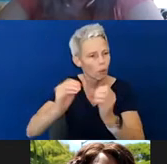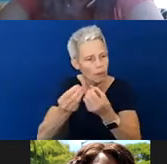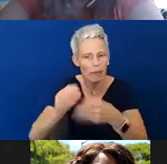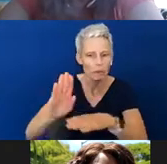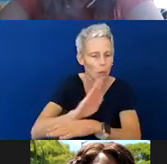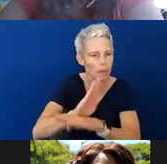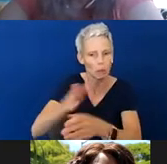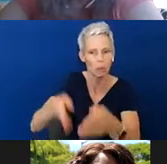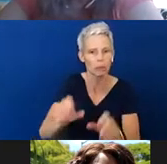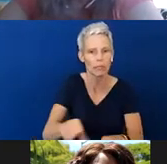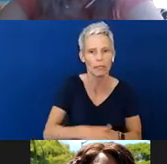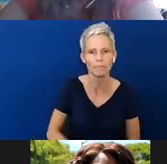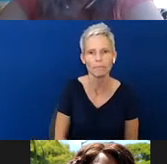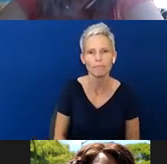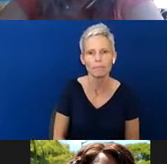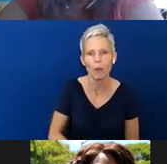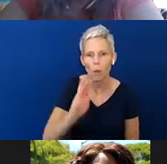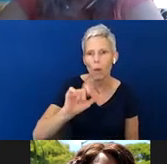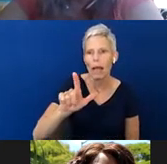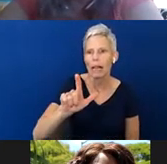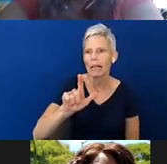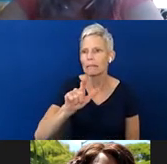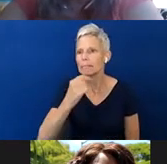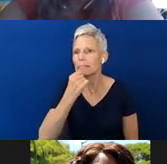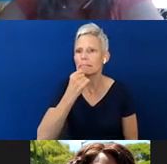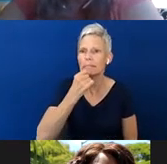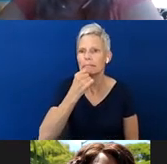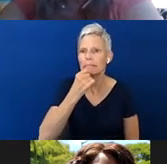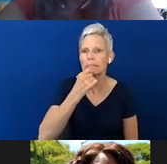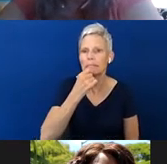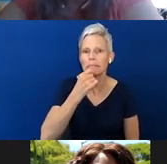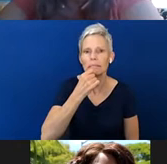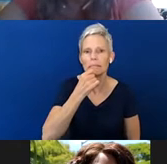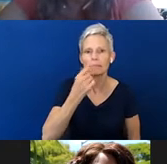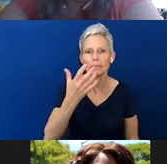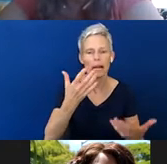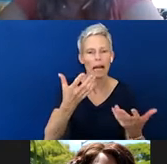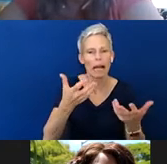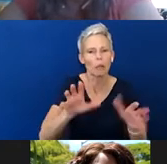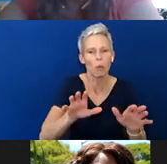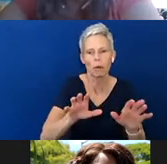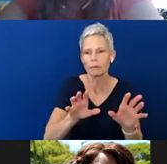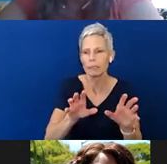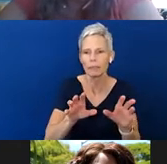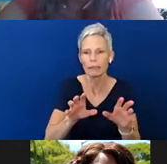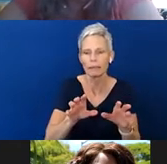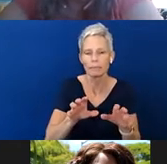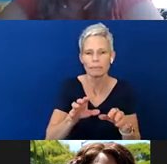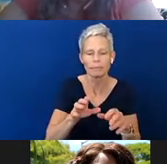Well, I don't want to shut everybody down and I think you, Chanel can tell us whether you can